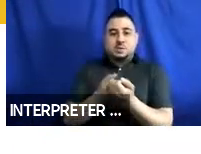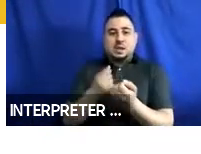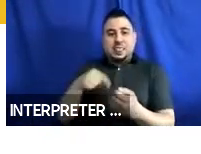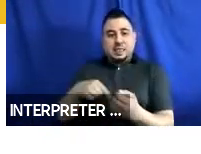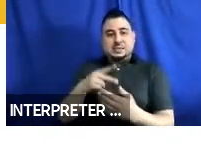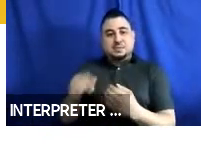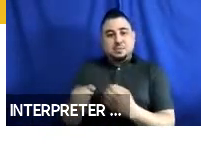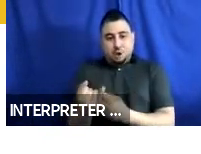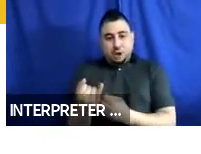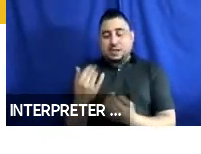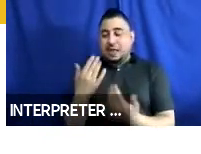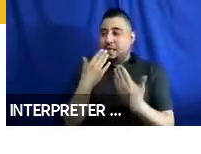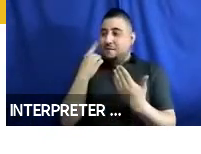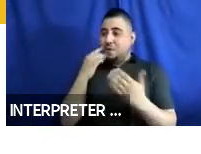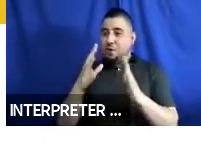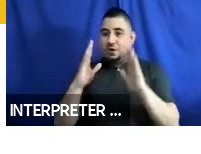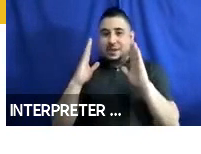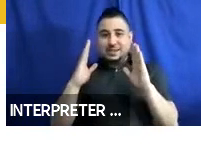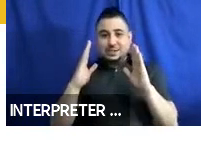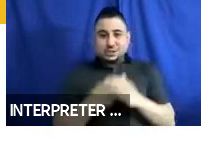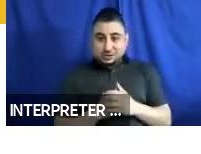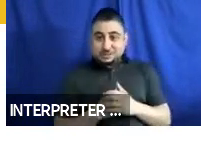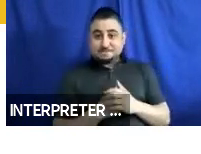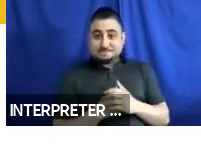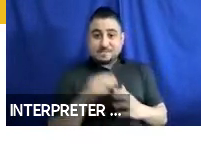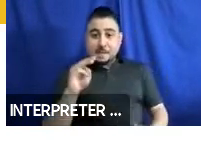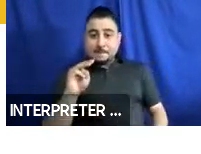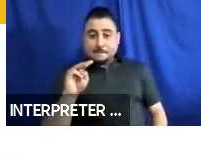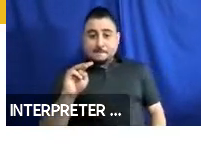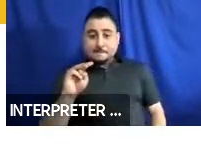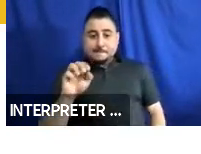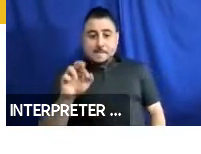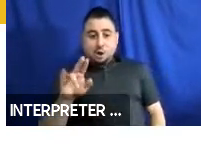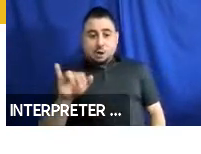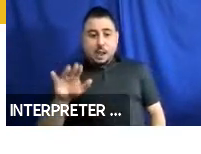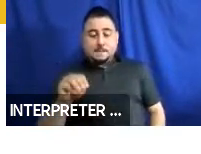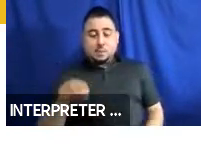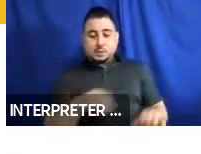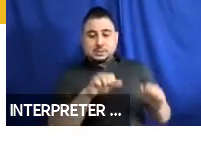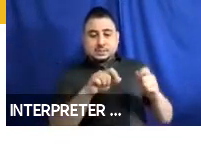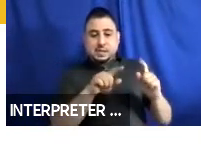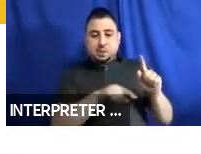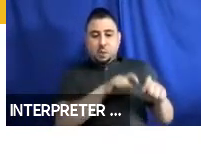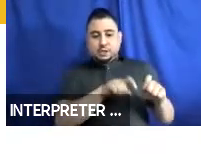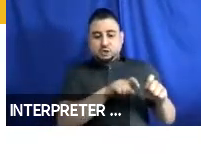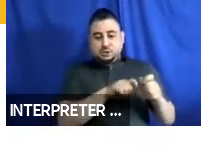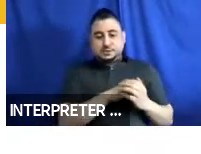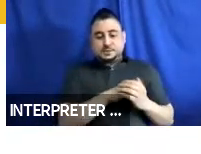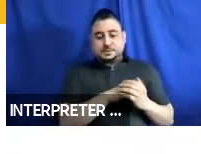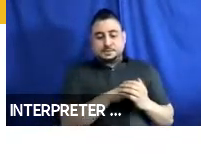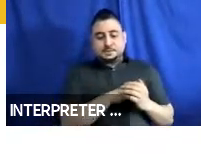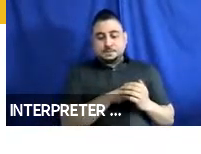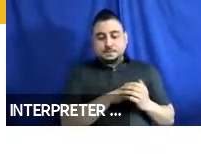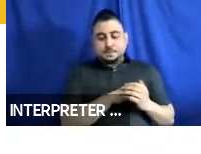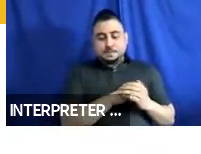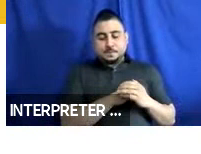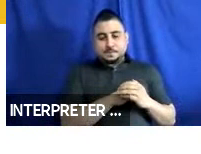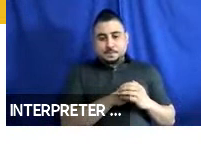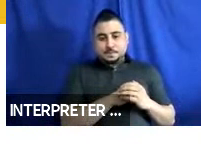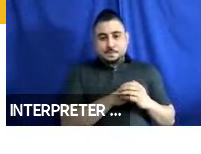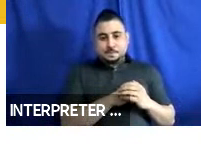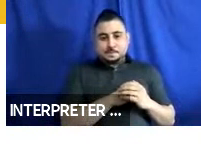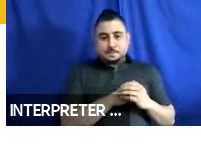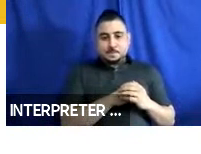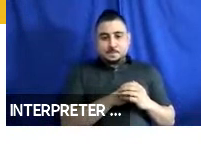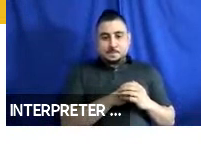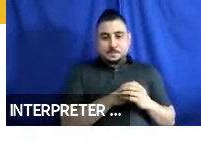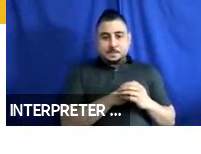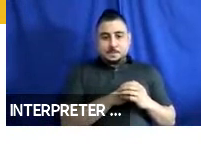And I think we are going to have Miriam take the lead on the questions.